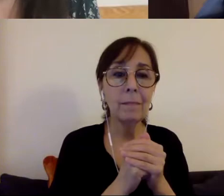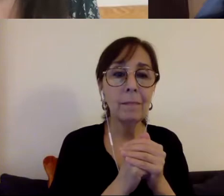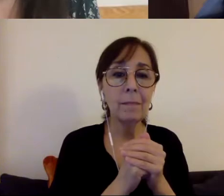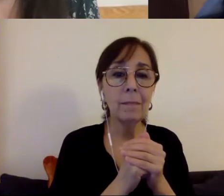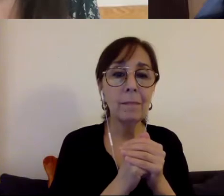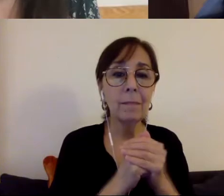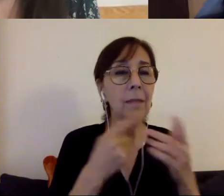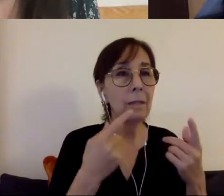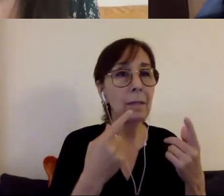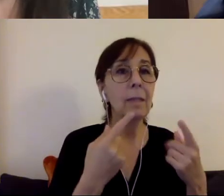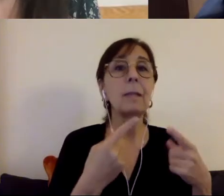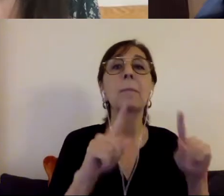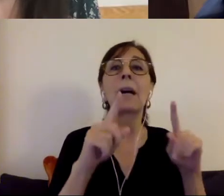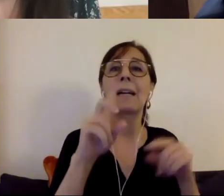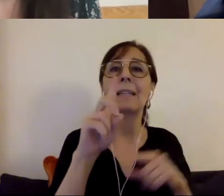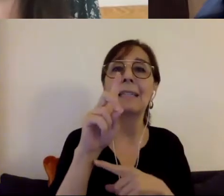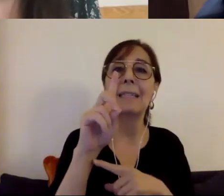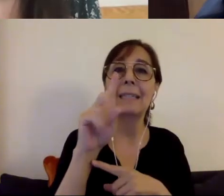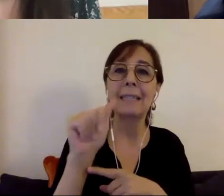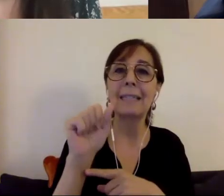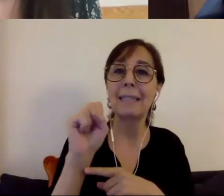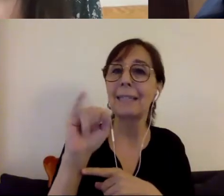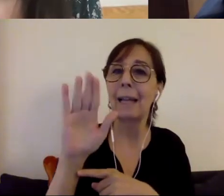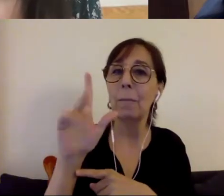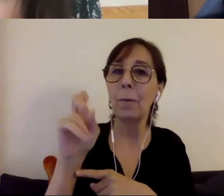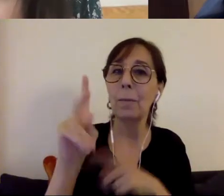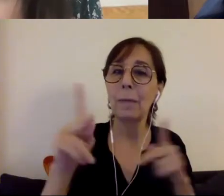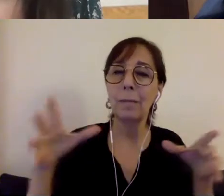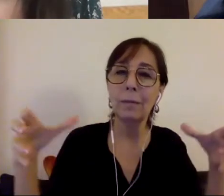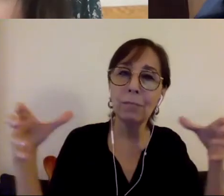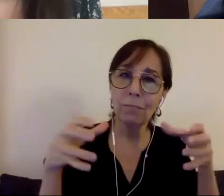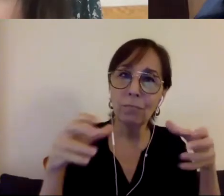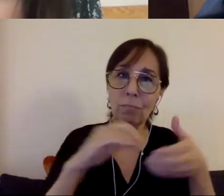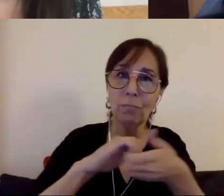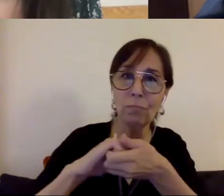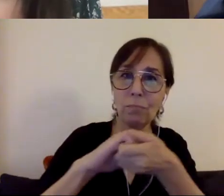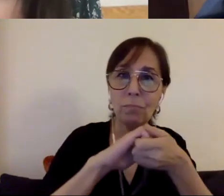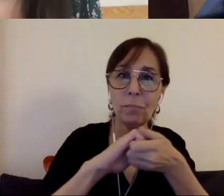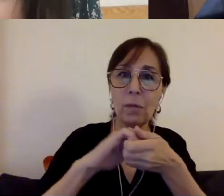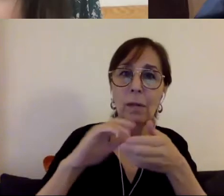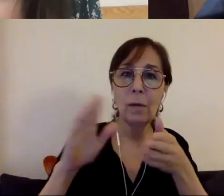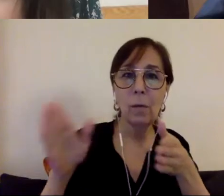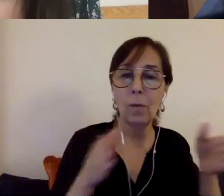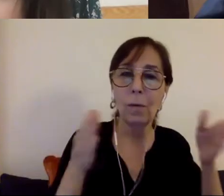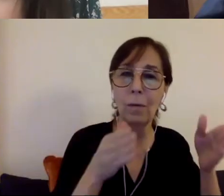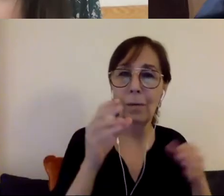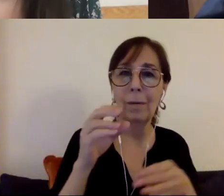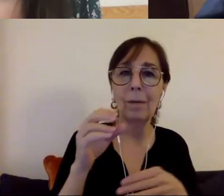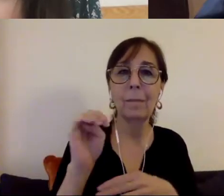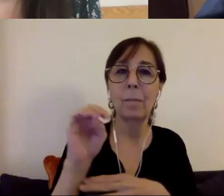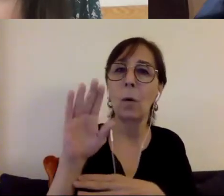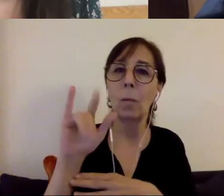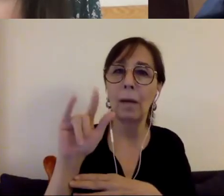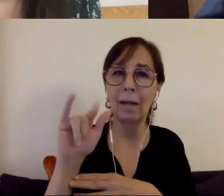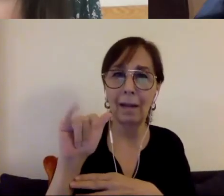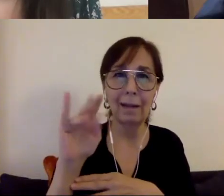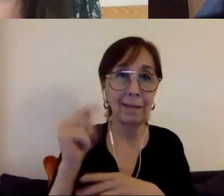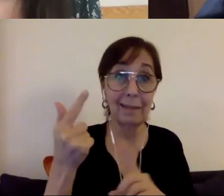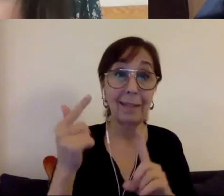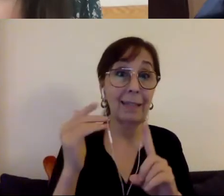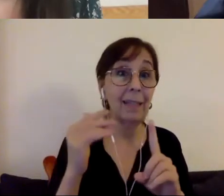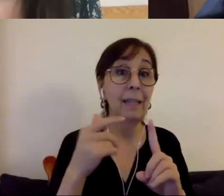mobilizing and again you know from my perspective we didn't really have a